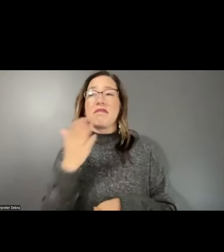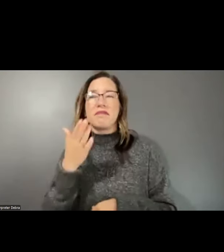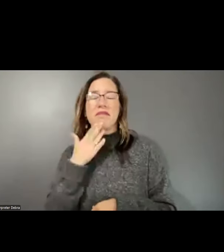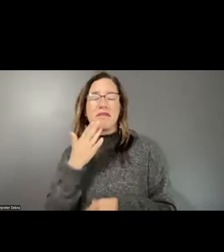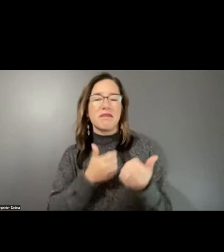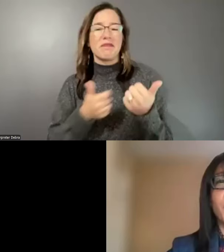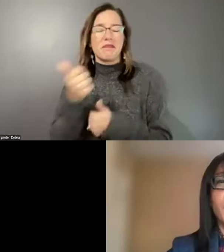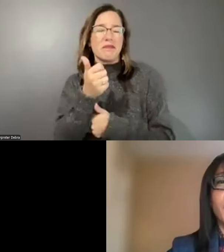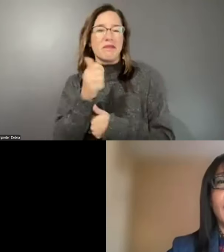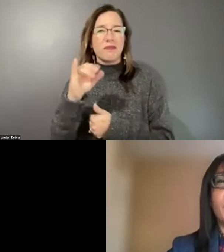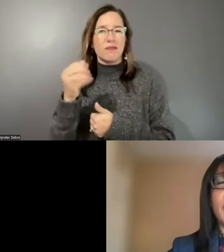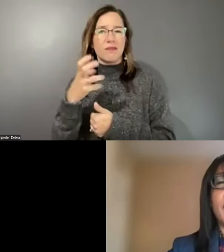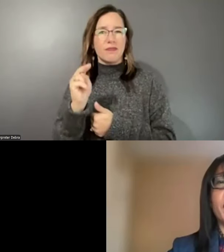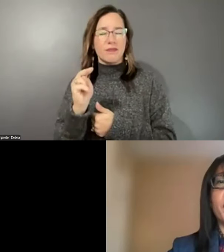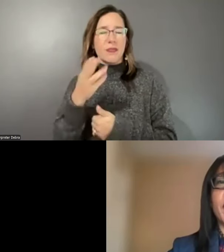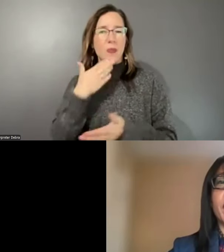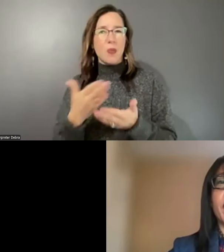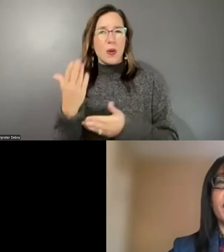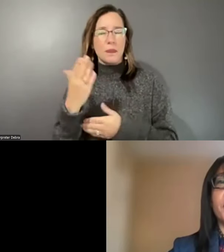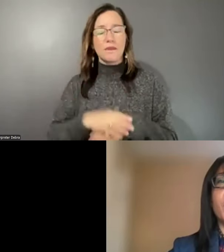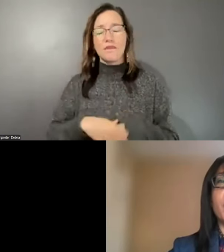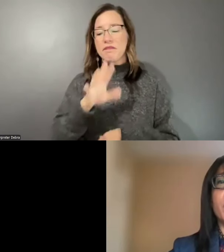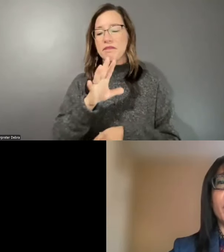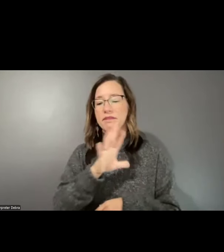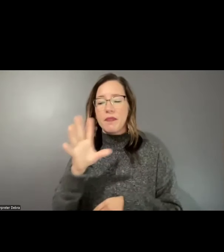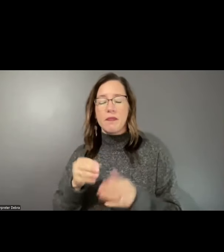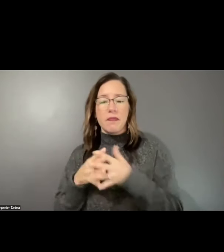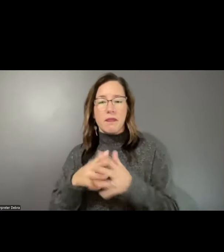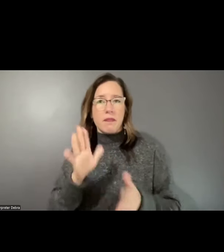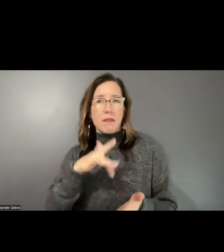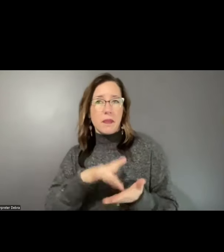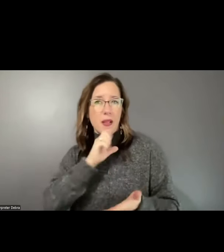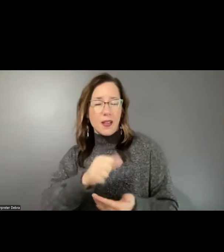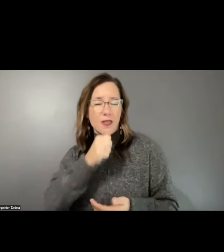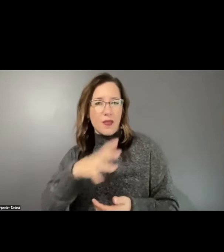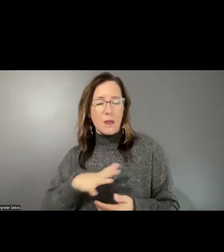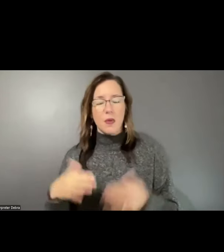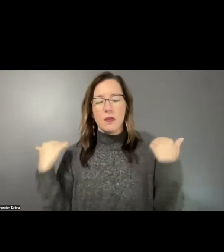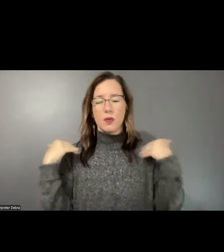everyone. I'm an African-American, middle-aged female with shoulder length black hair and